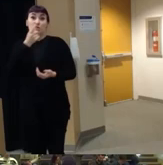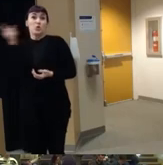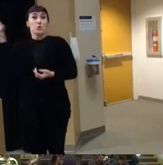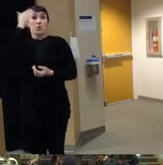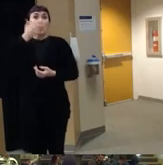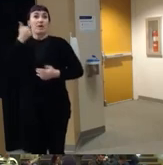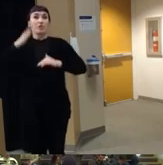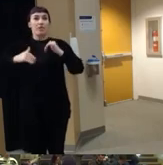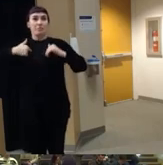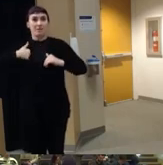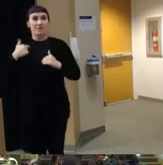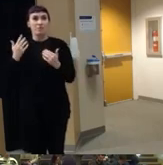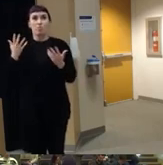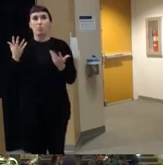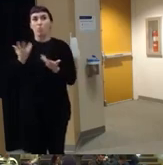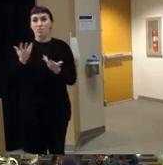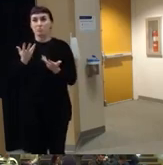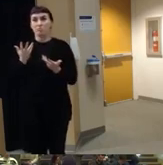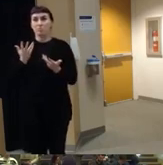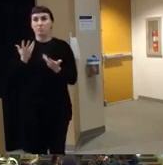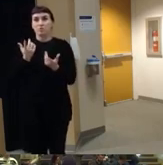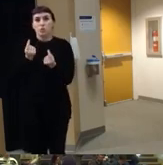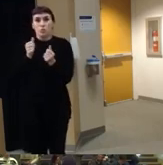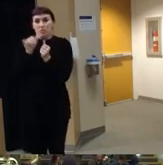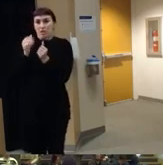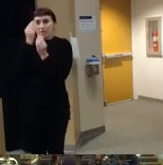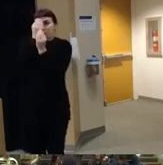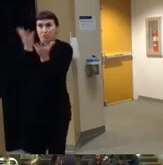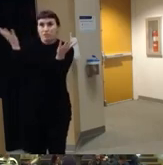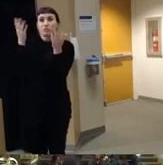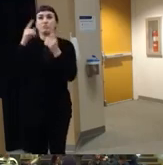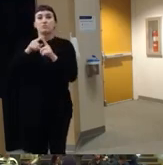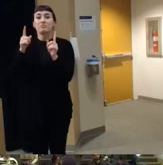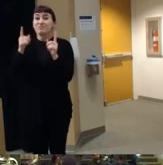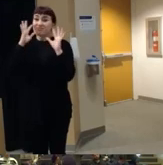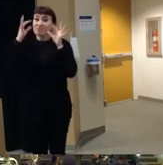I do kind of what what to do with that information um but there there's definitely a lot of work to